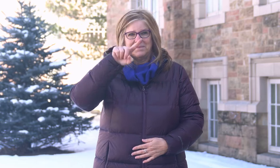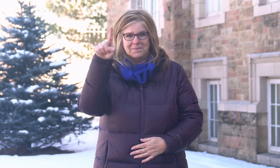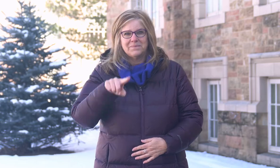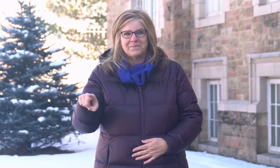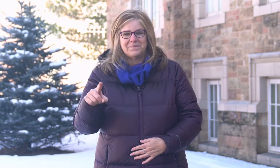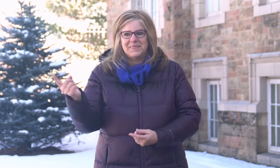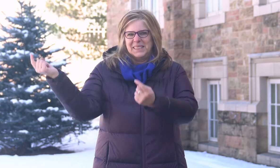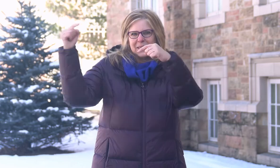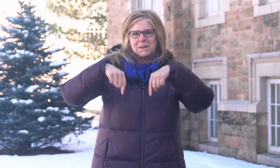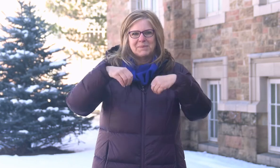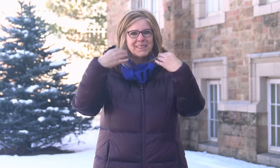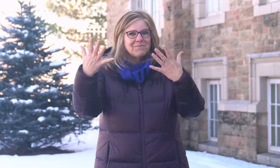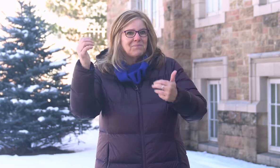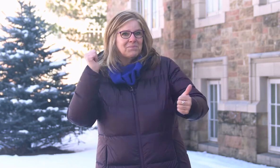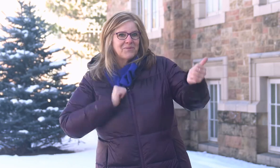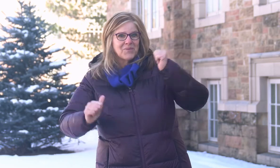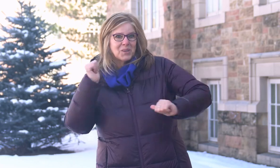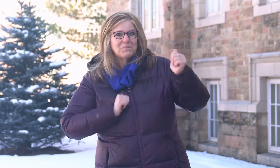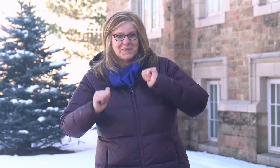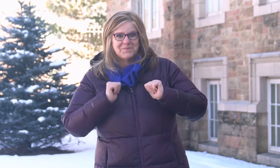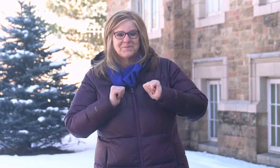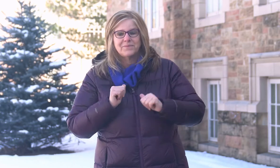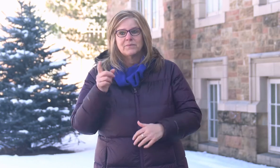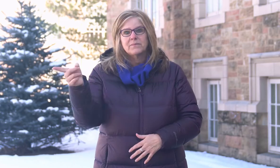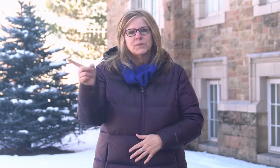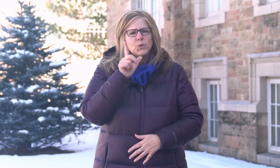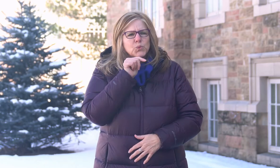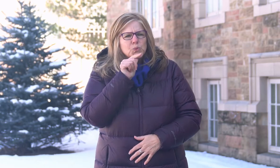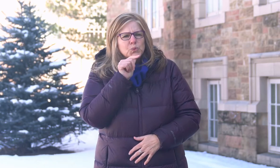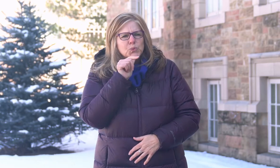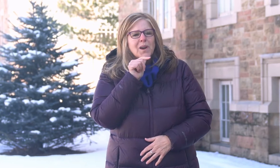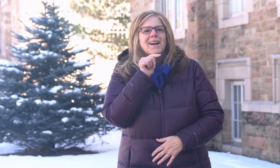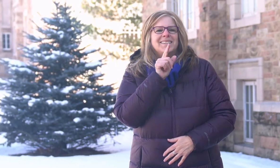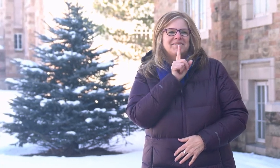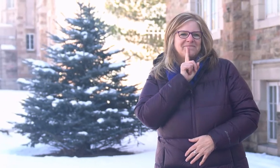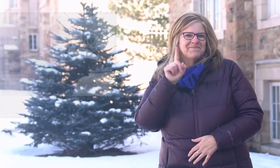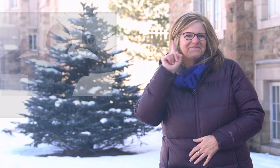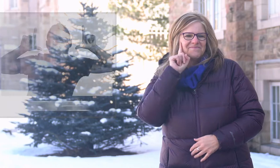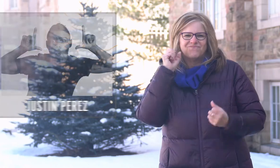we've invited Justin Perez to come here to give a performance.